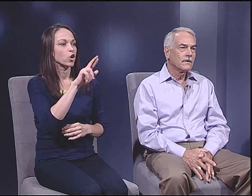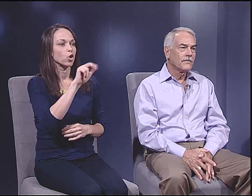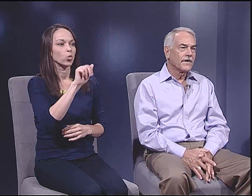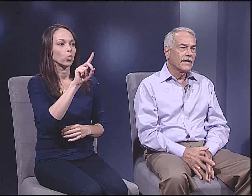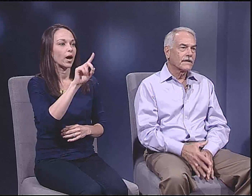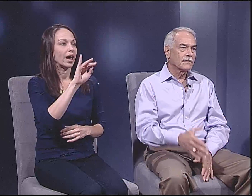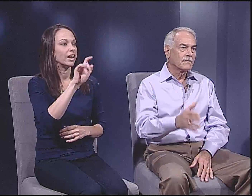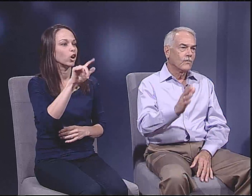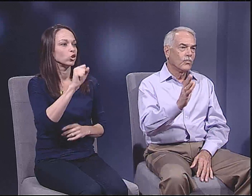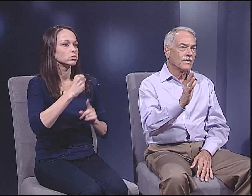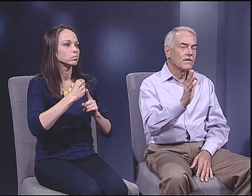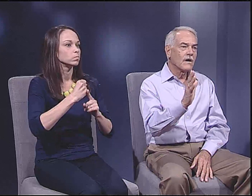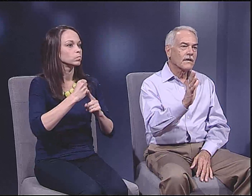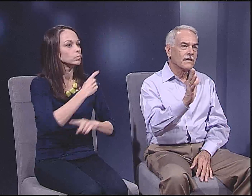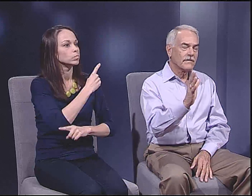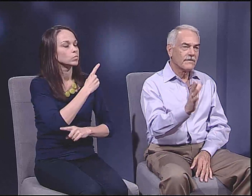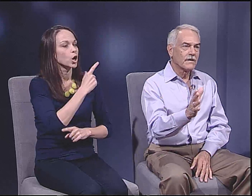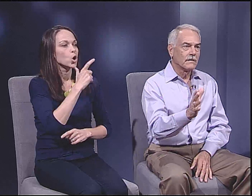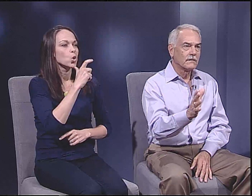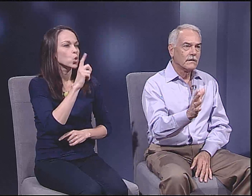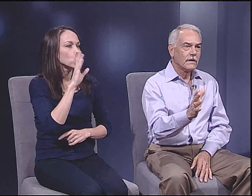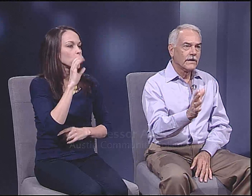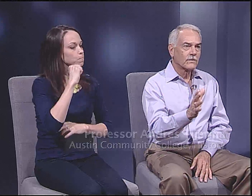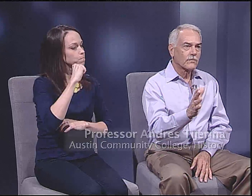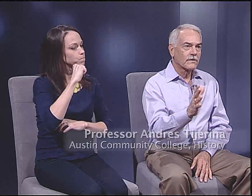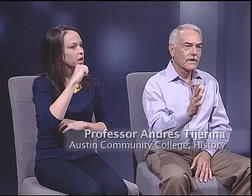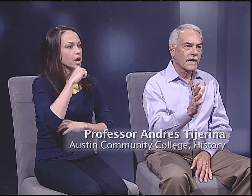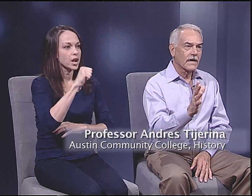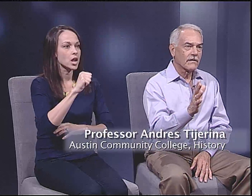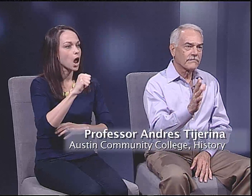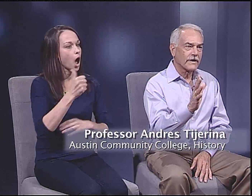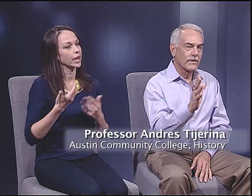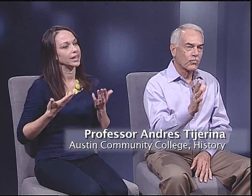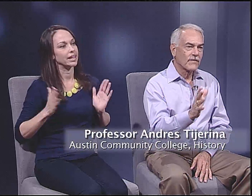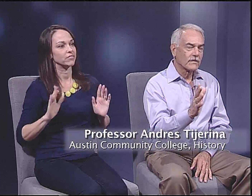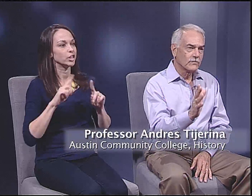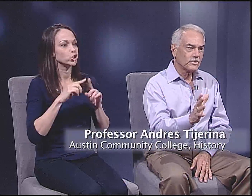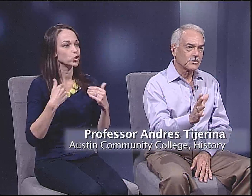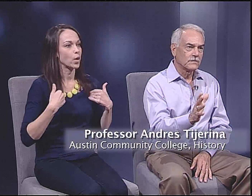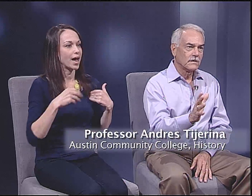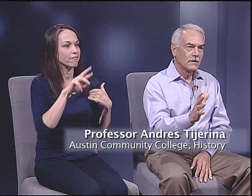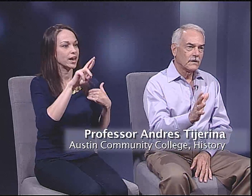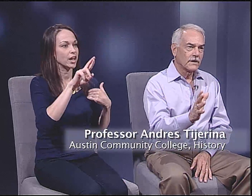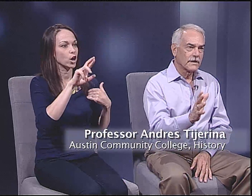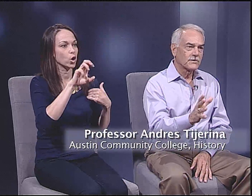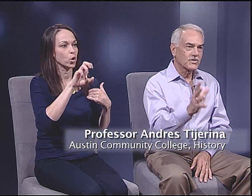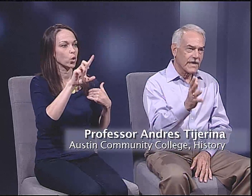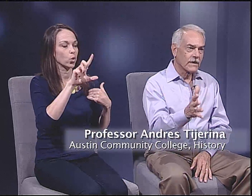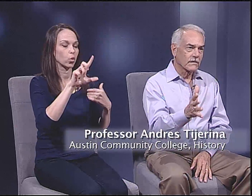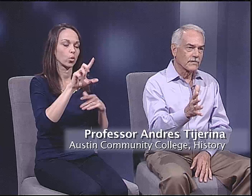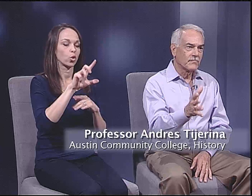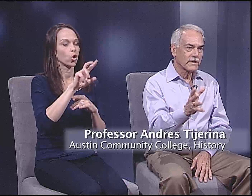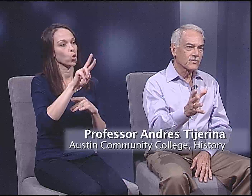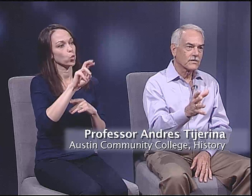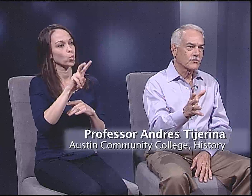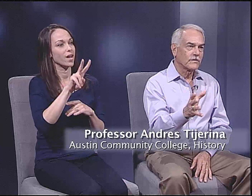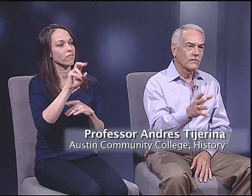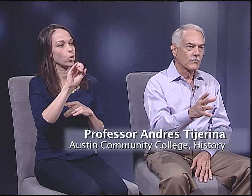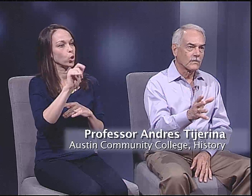that will not give in, in order to have a revolution against England, the biggest country in the world,